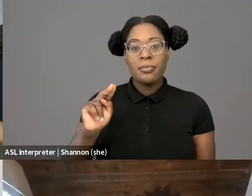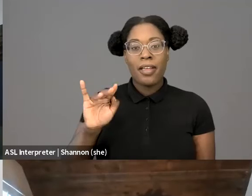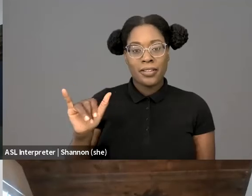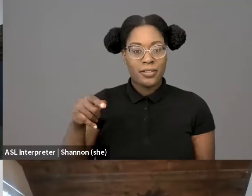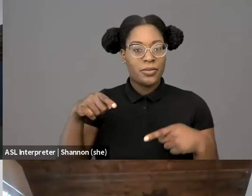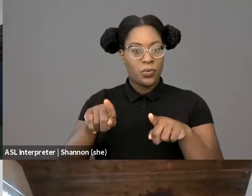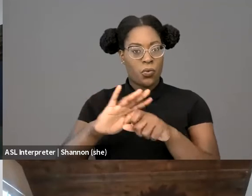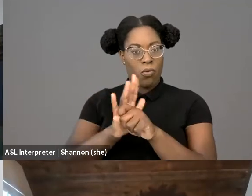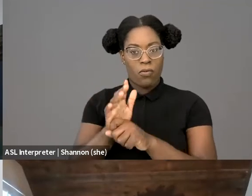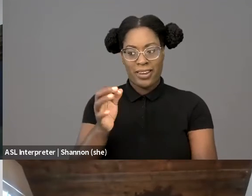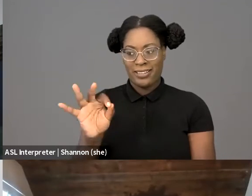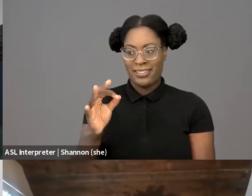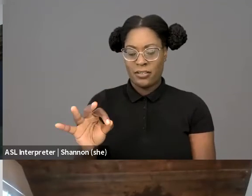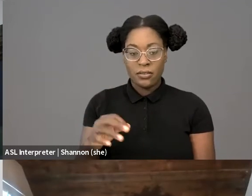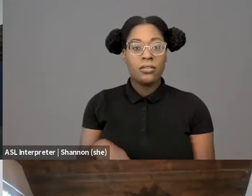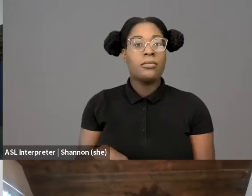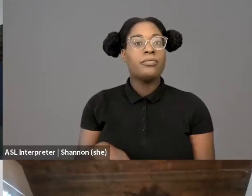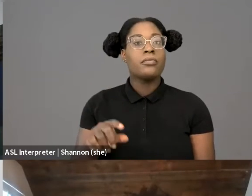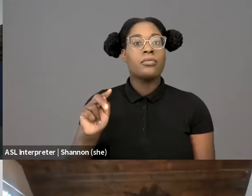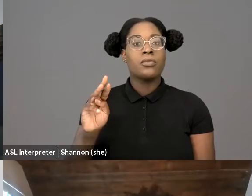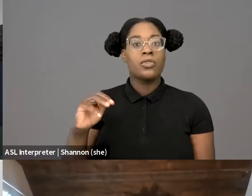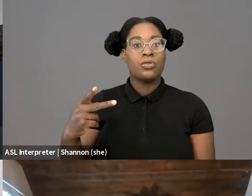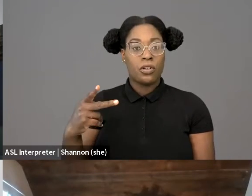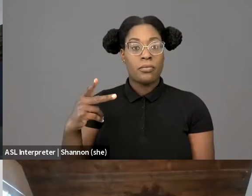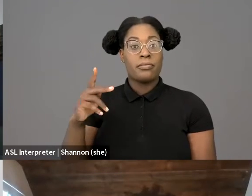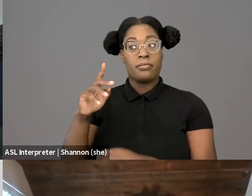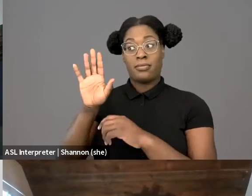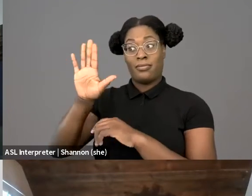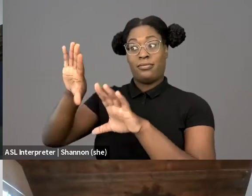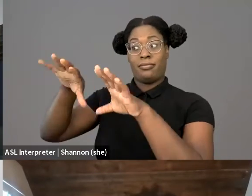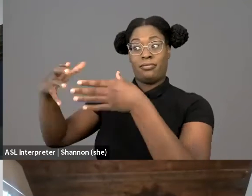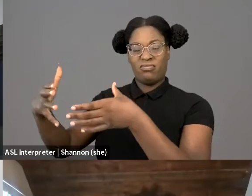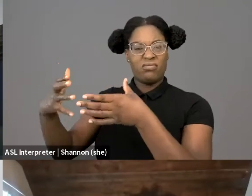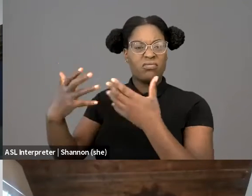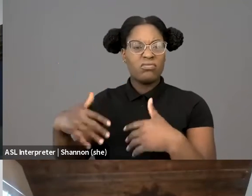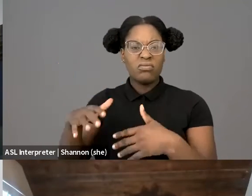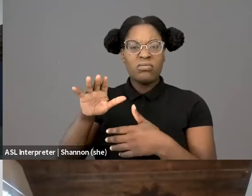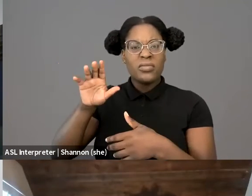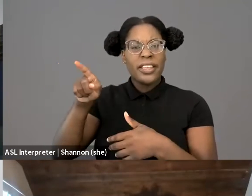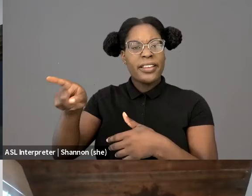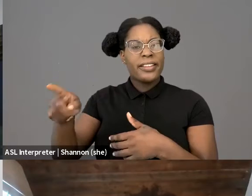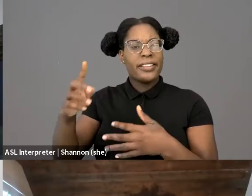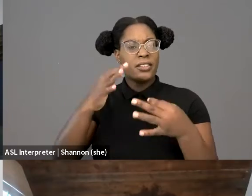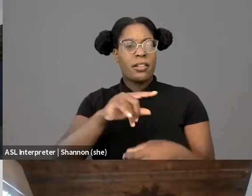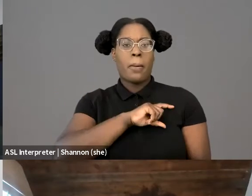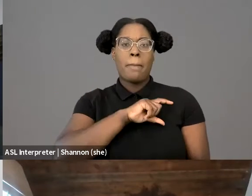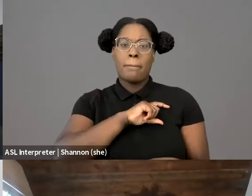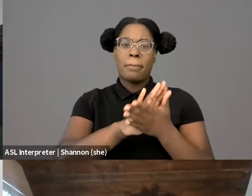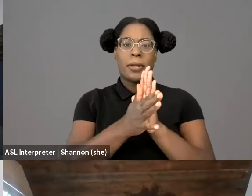What has the Trump's administration's militarized response to public protest meant to a world still battling the stars of racial oppression?